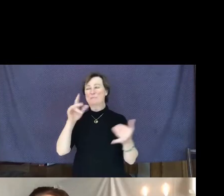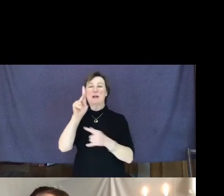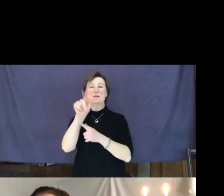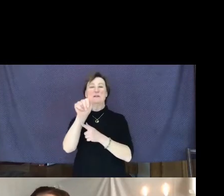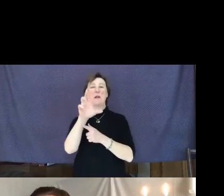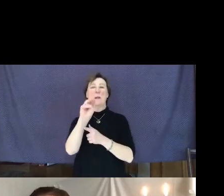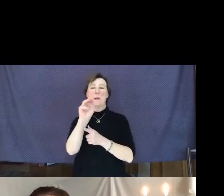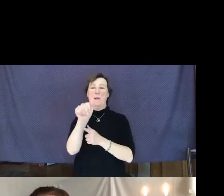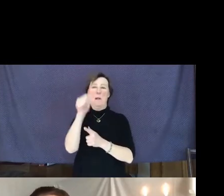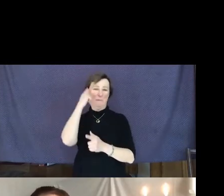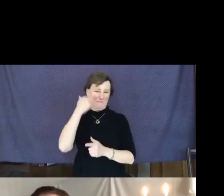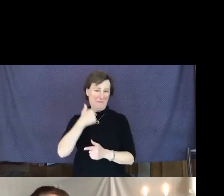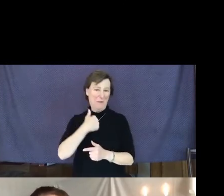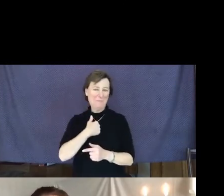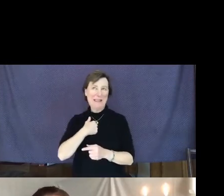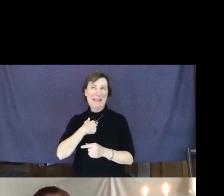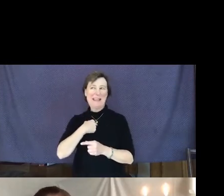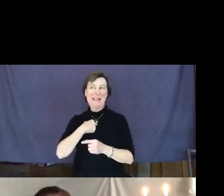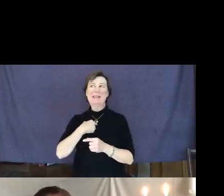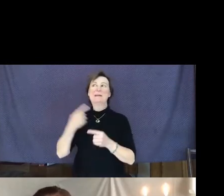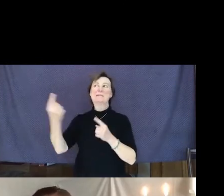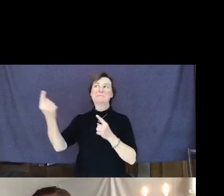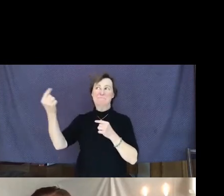coming back to me for not stopping the other day